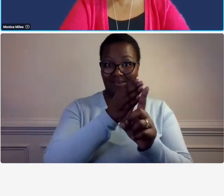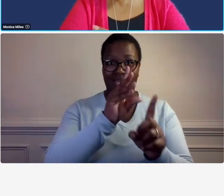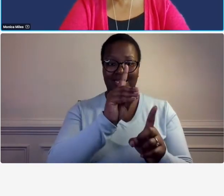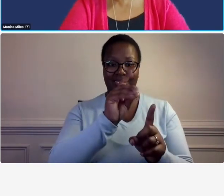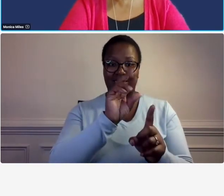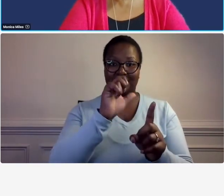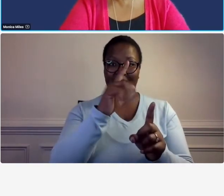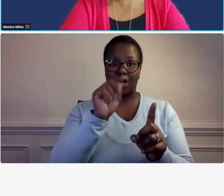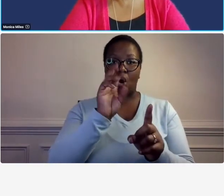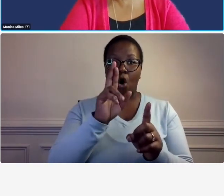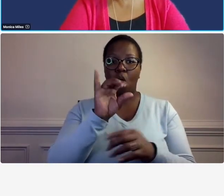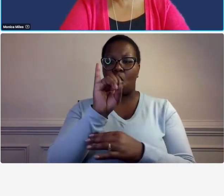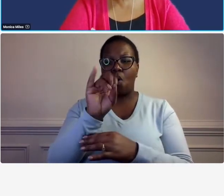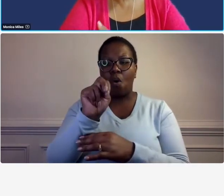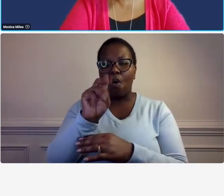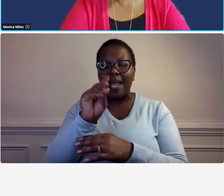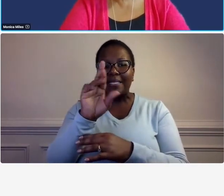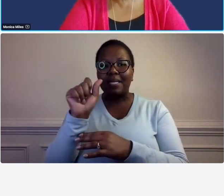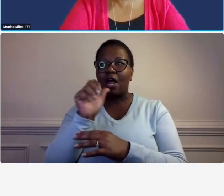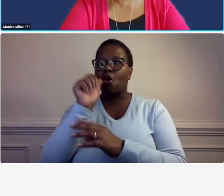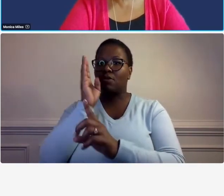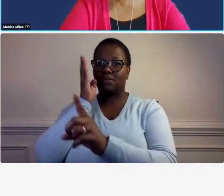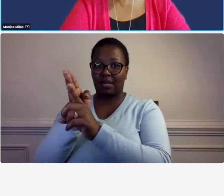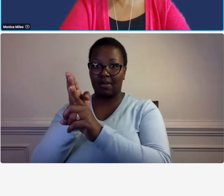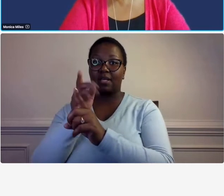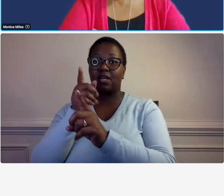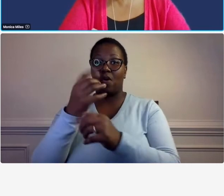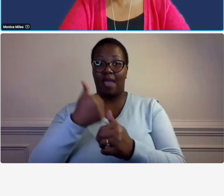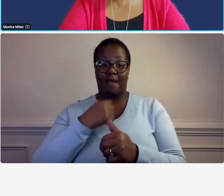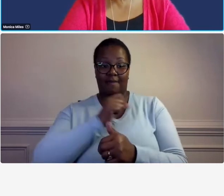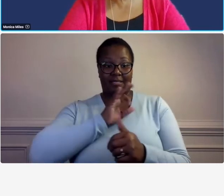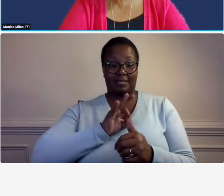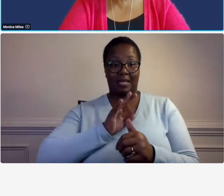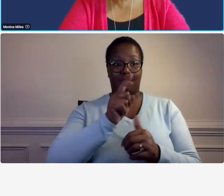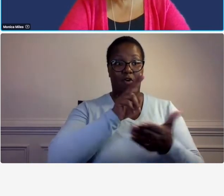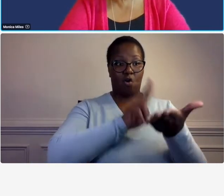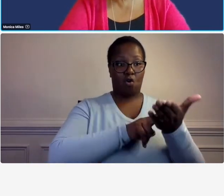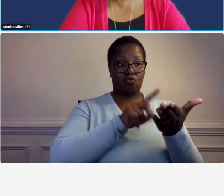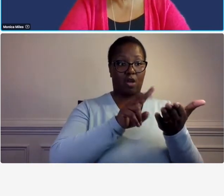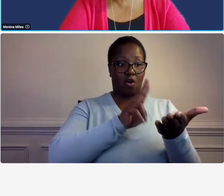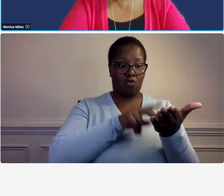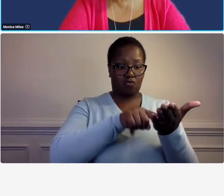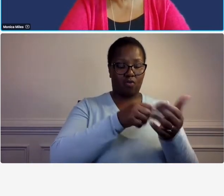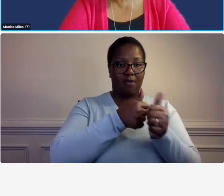employee he's working on a contract he's billable to that contract is his his um the payroll cost